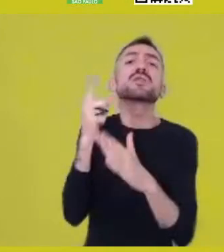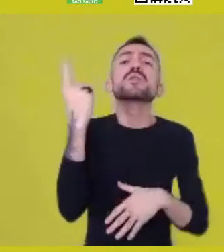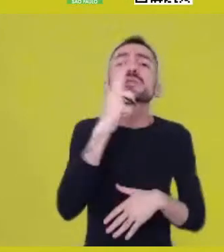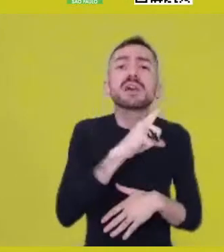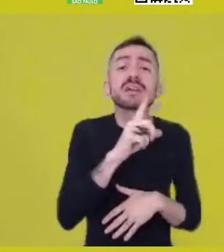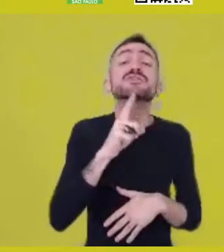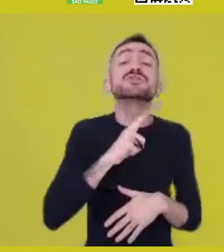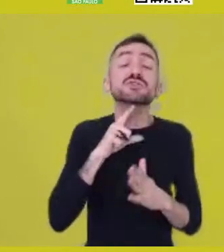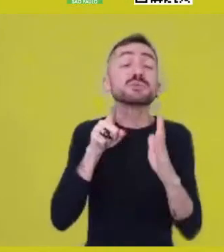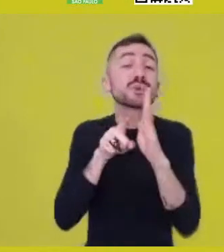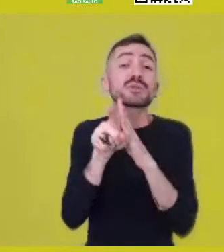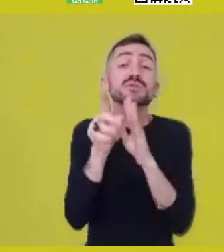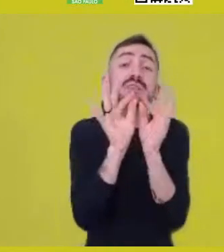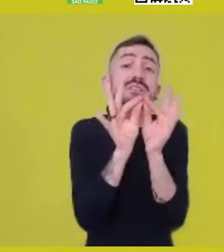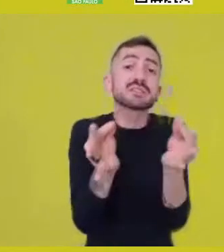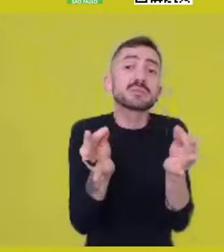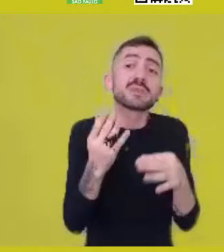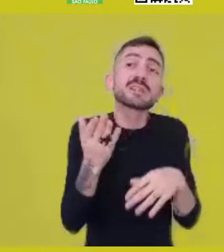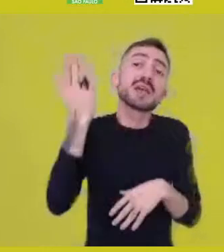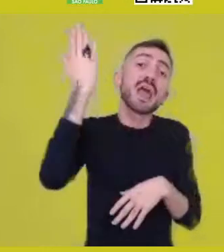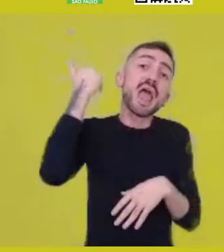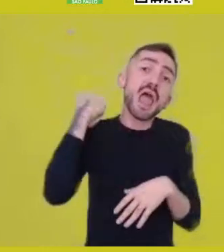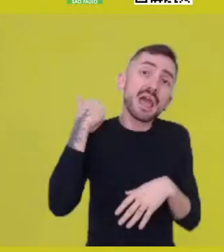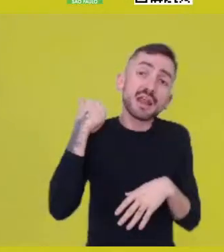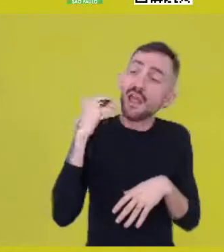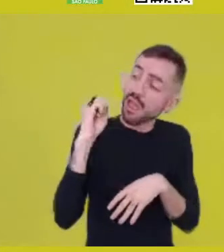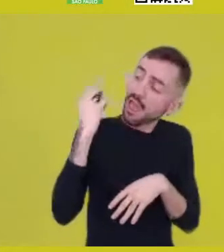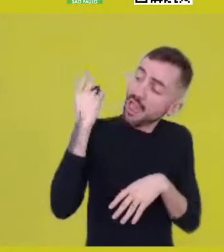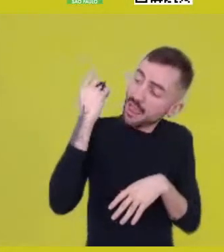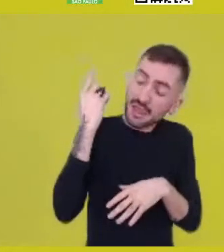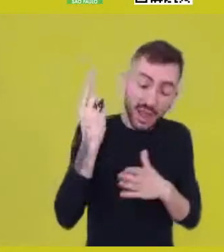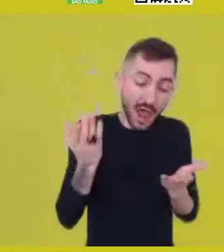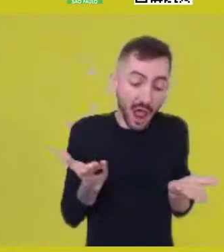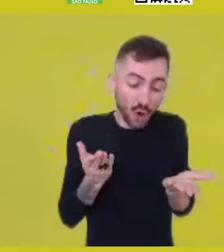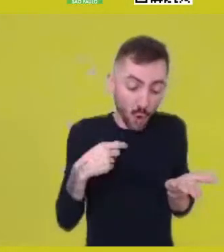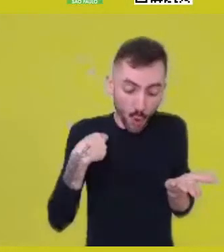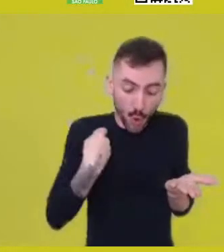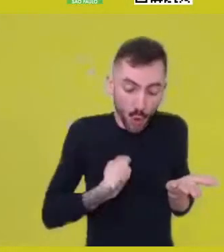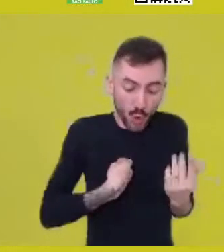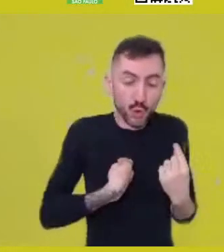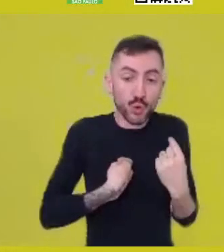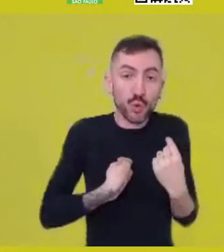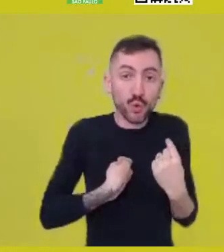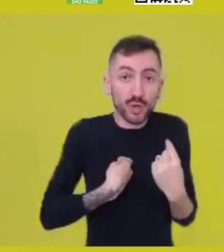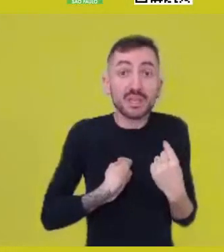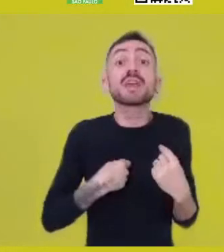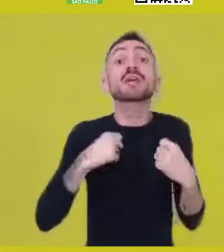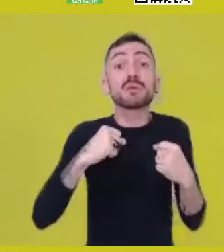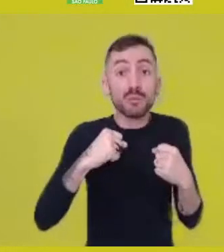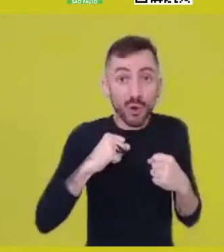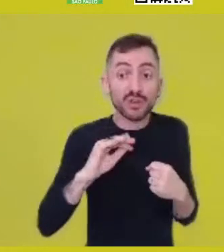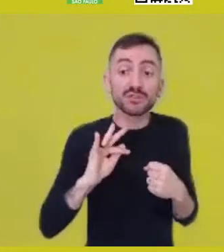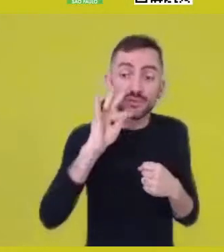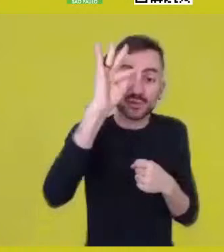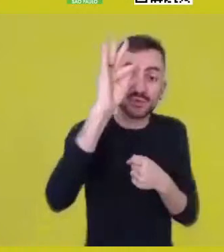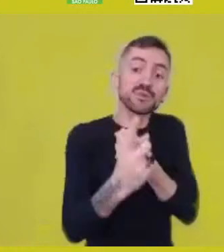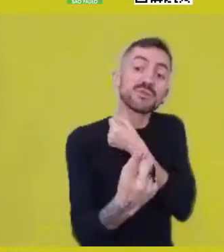what were we, what are we and what can we become again? Breaking the shackles of the 15th century,